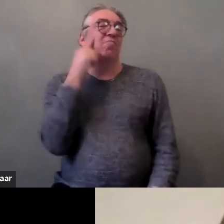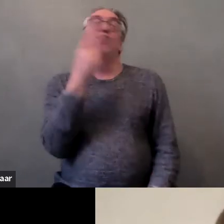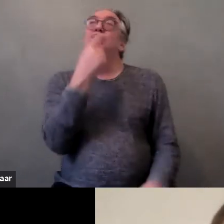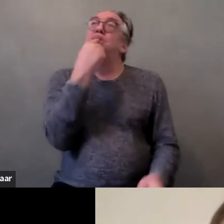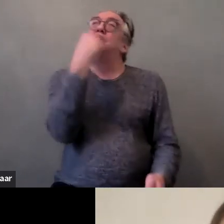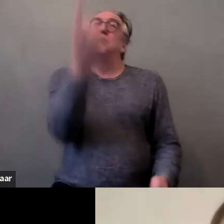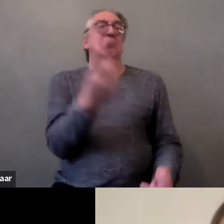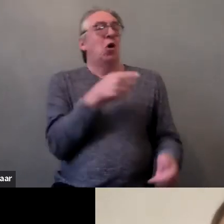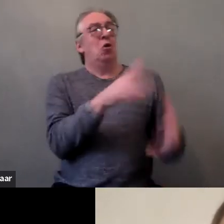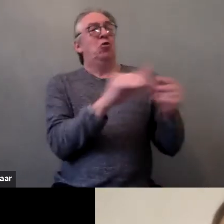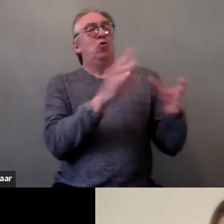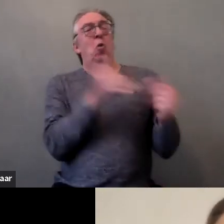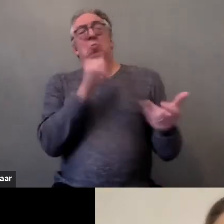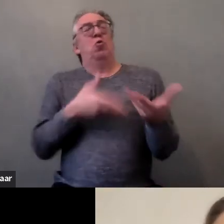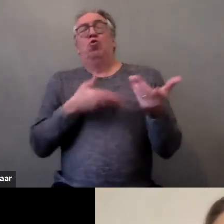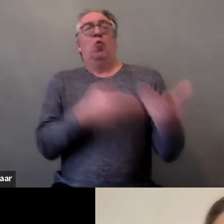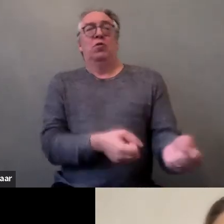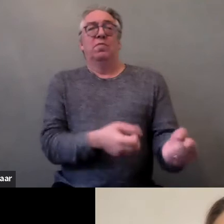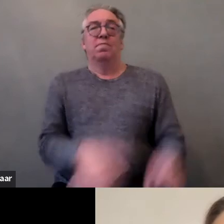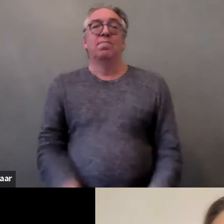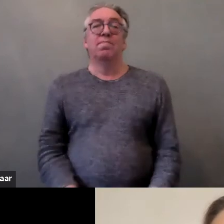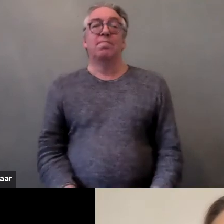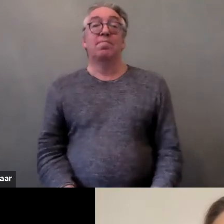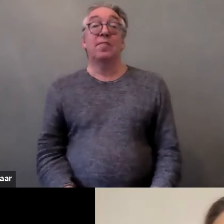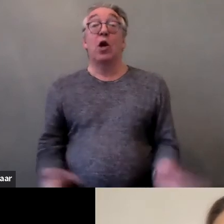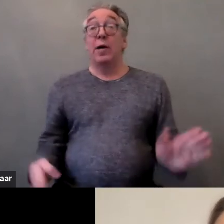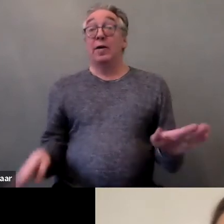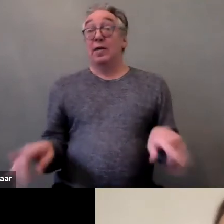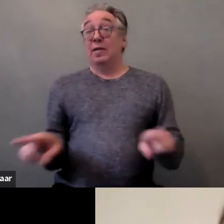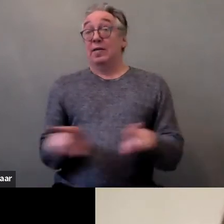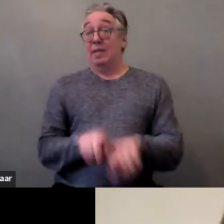On the other hand we also observe that some parents are trying to save